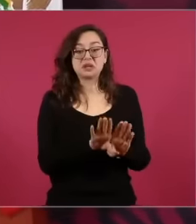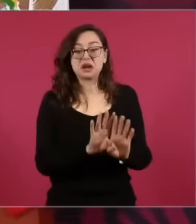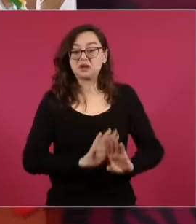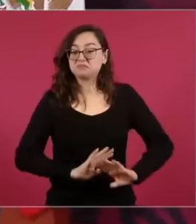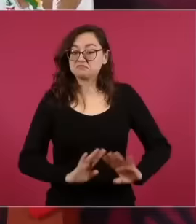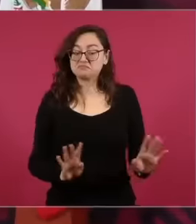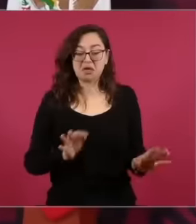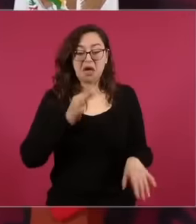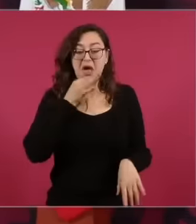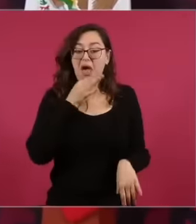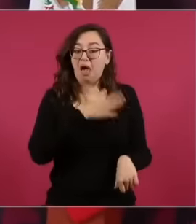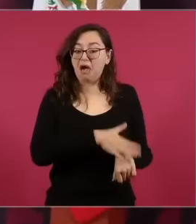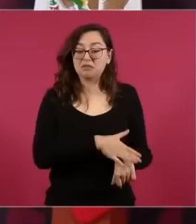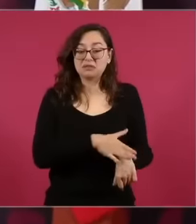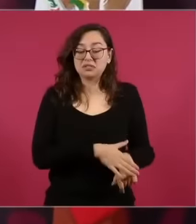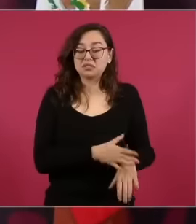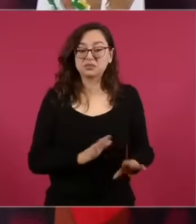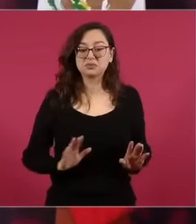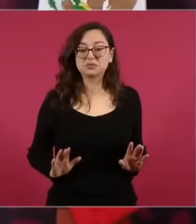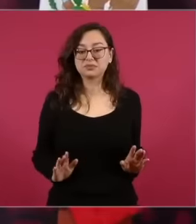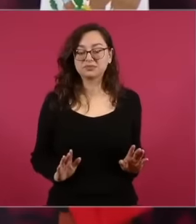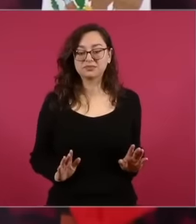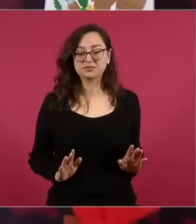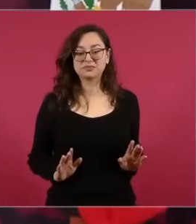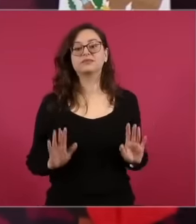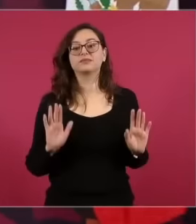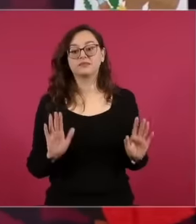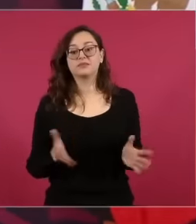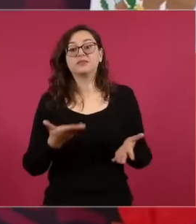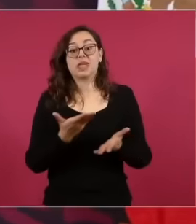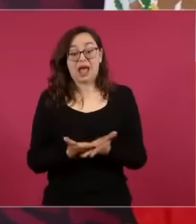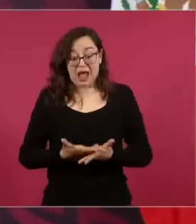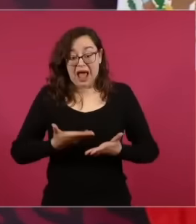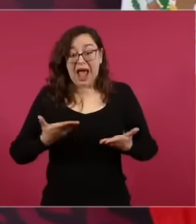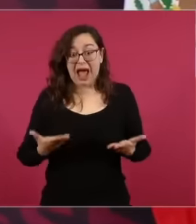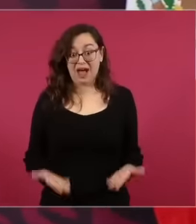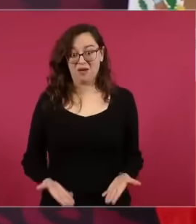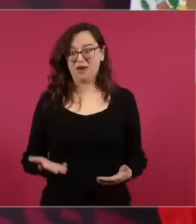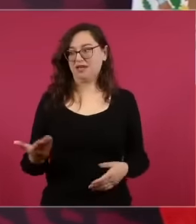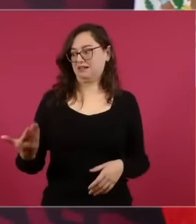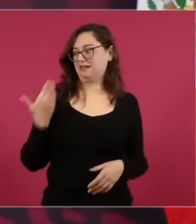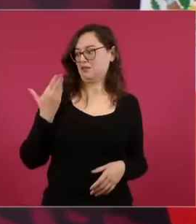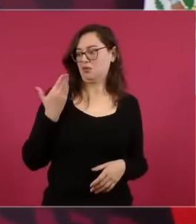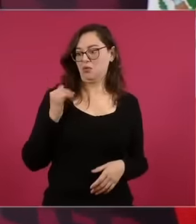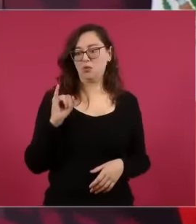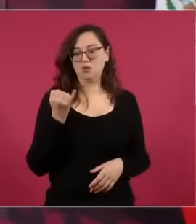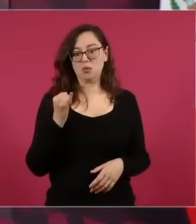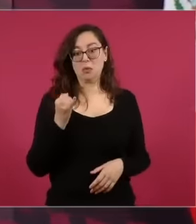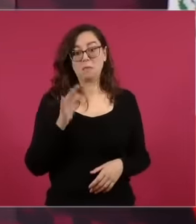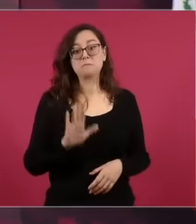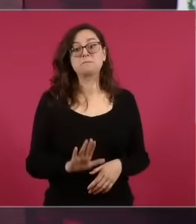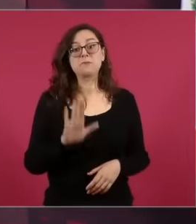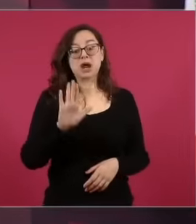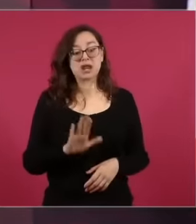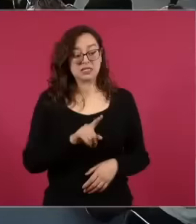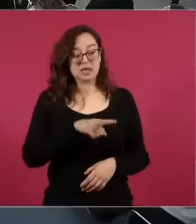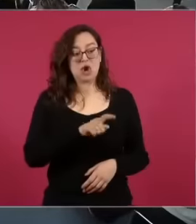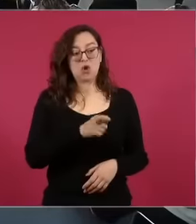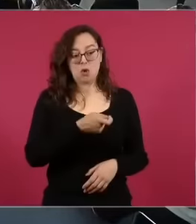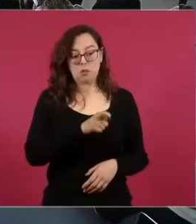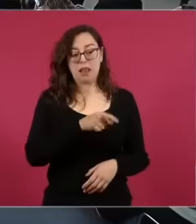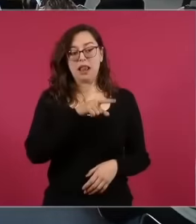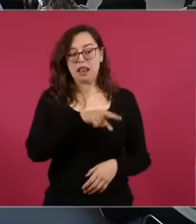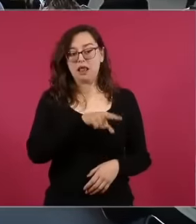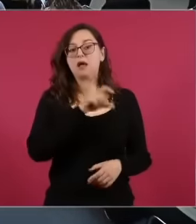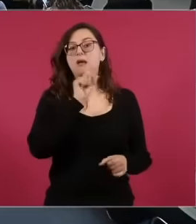he had helped the conservative bloc, I think it is here, it was also there, it does not appear on